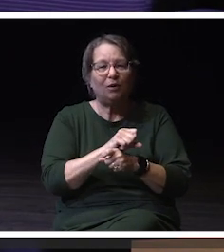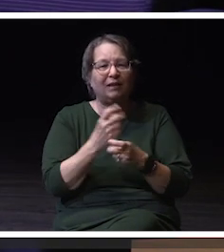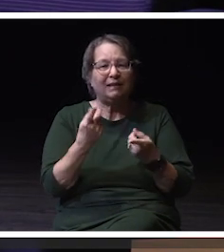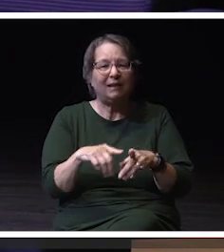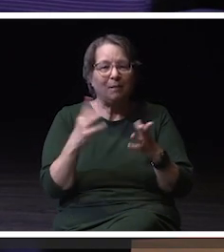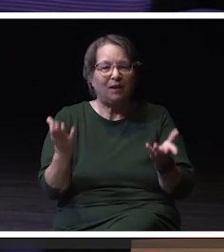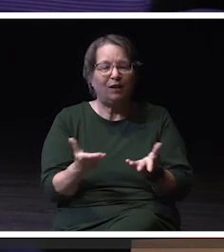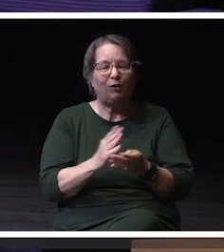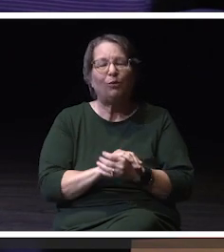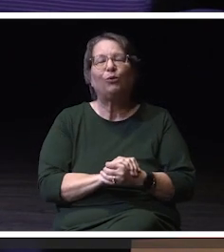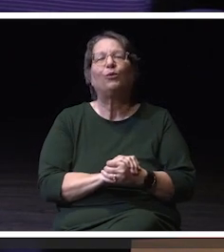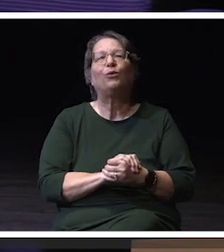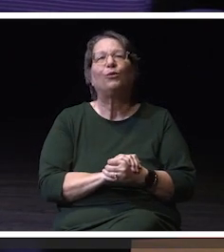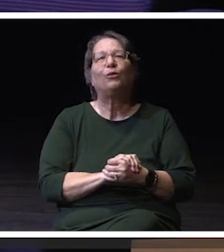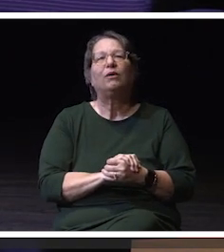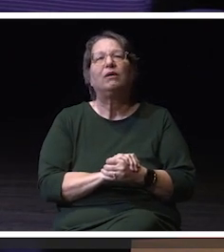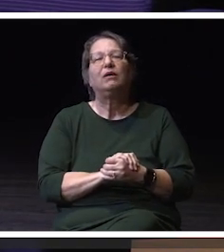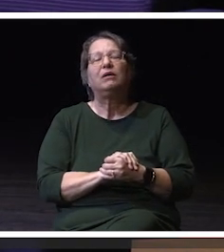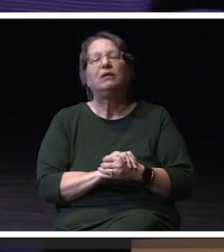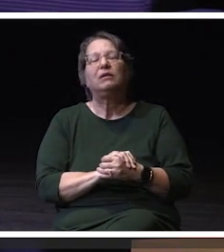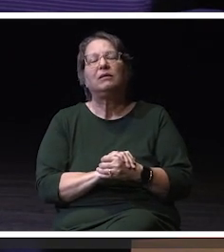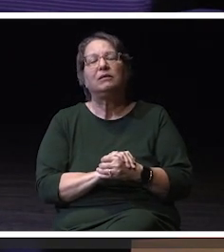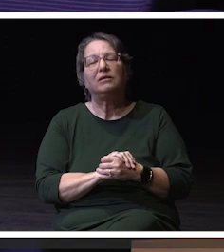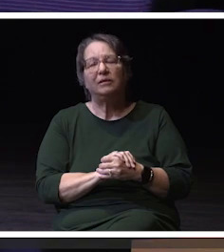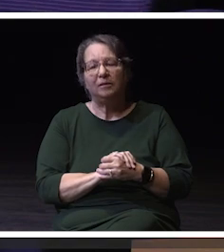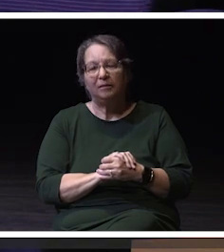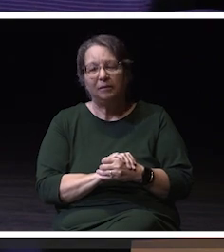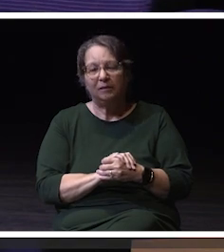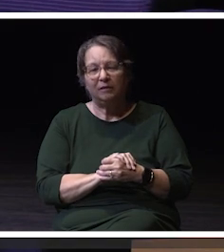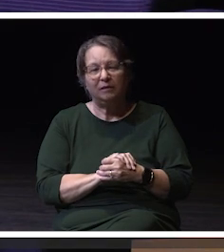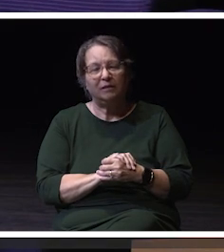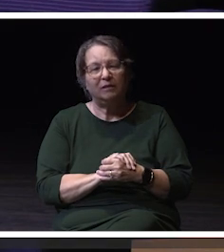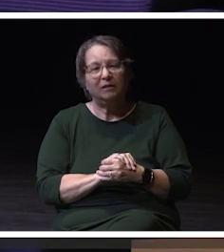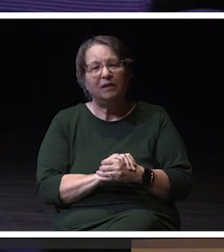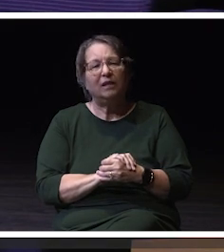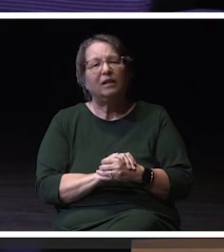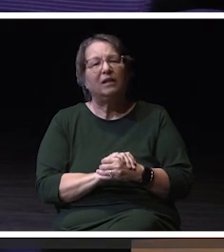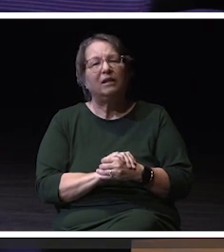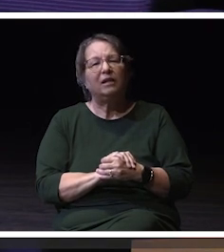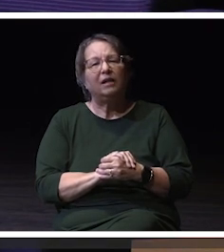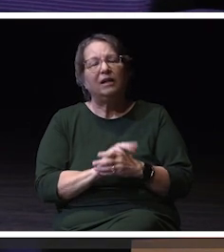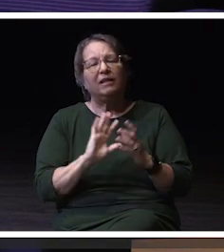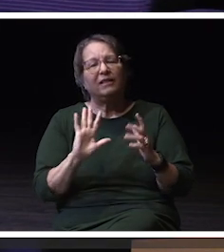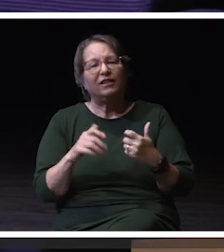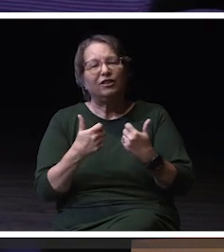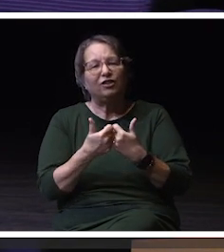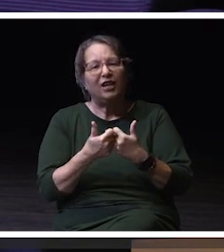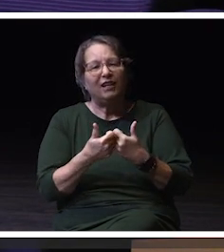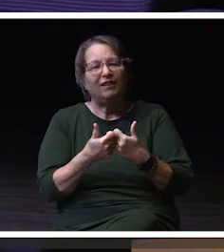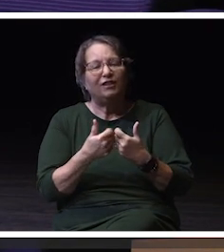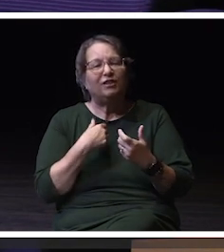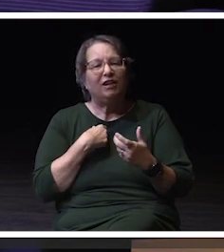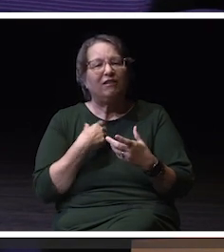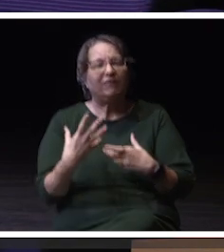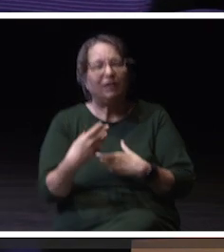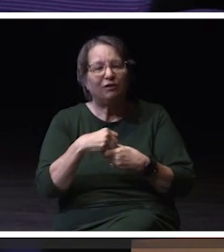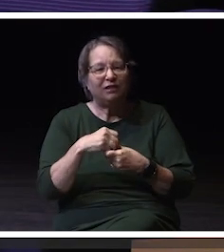One of the big challenges to inclusivity work is the risk of it becoming siloed when the leaders who are engaged in